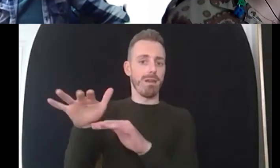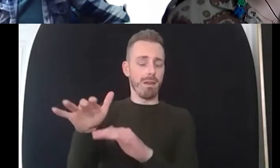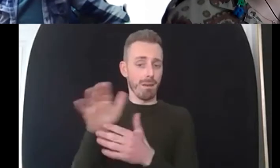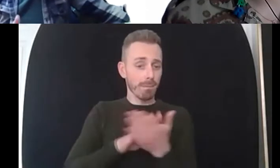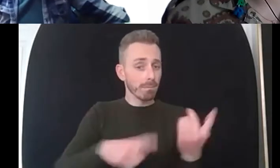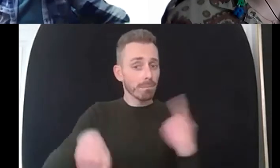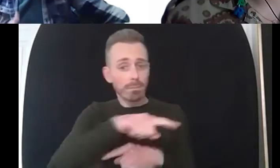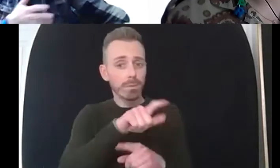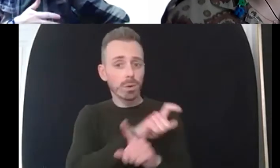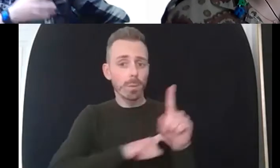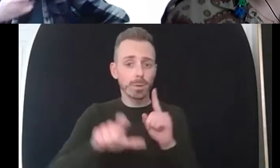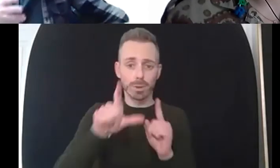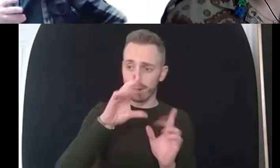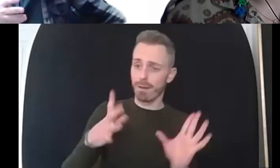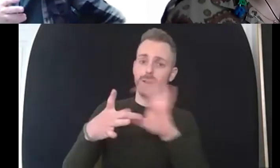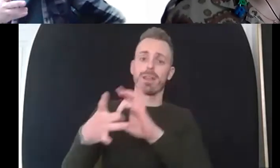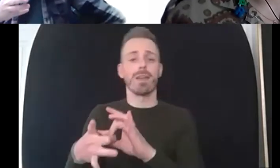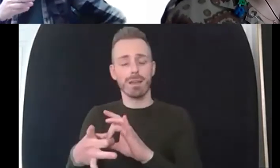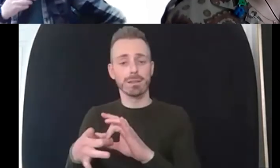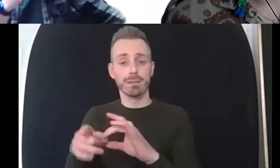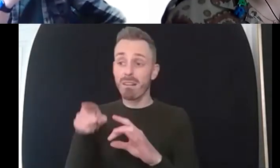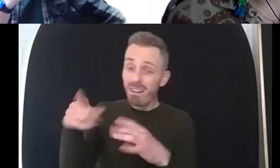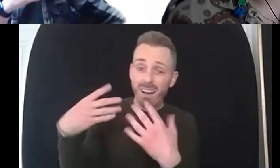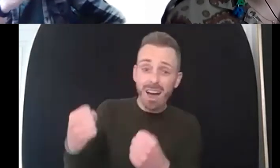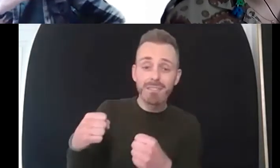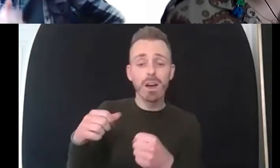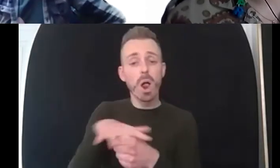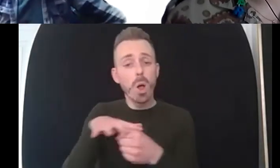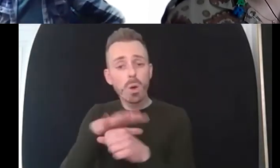uh groups that exist locally um the bonafide uh